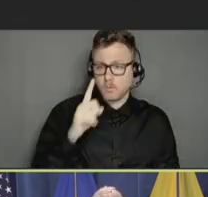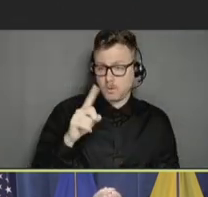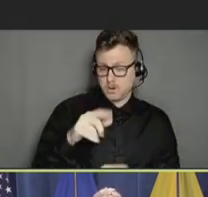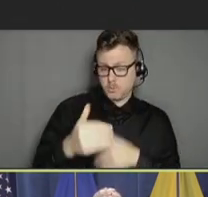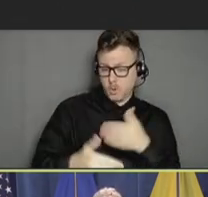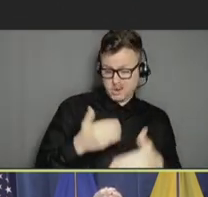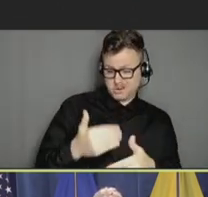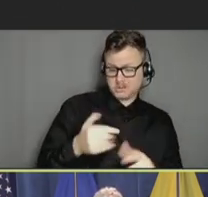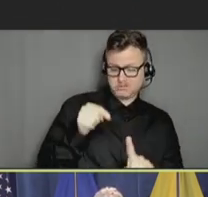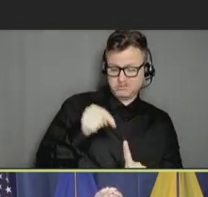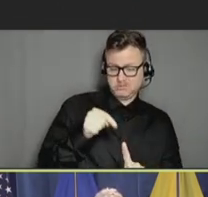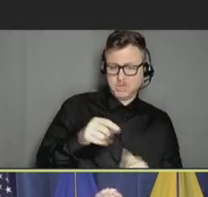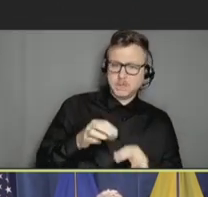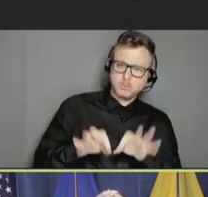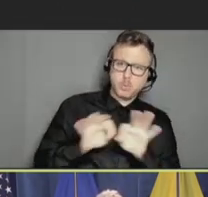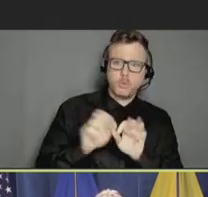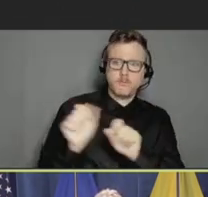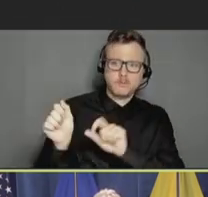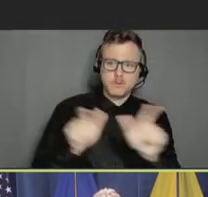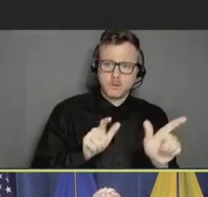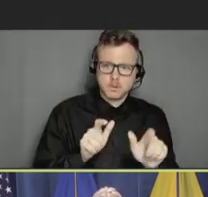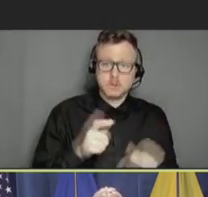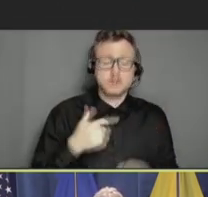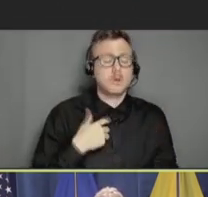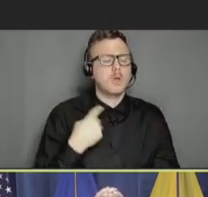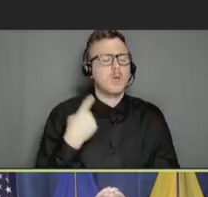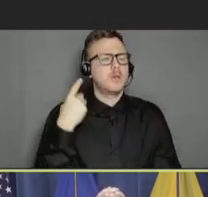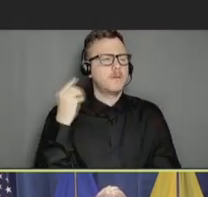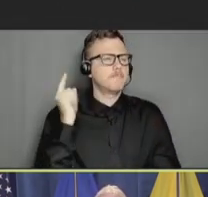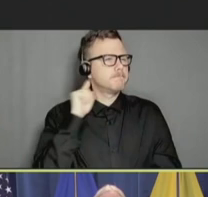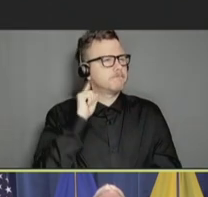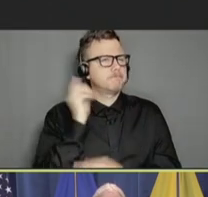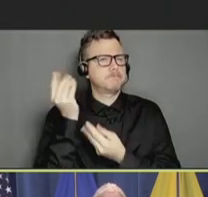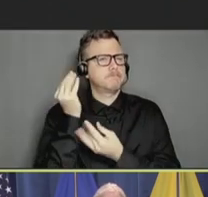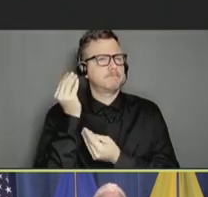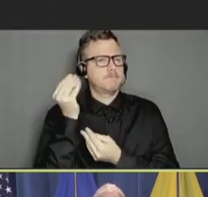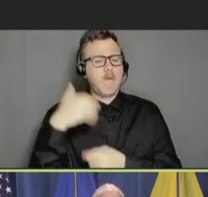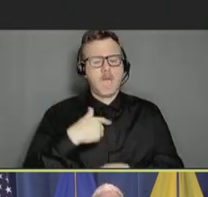everyone. And with that in mind, I've actually been promoting a summer of pride. So, I have